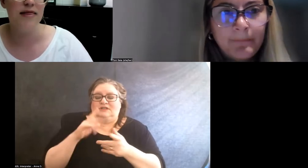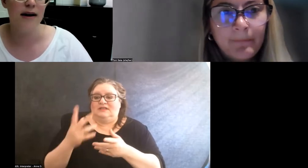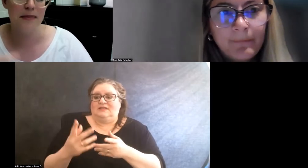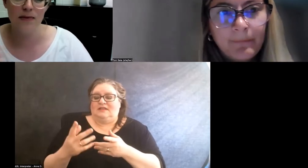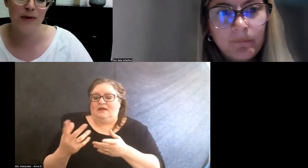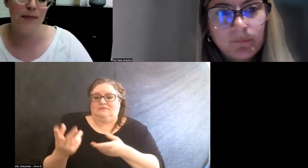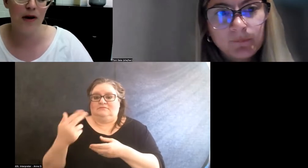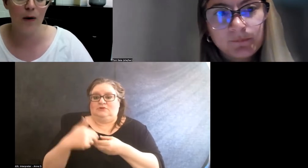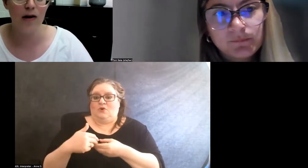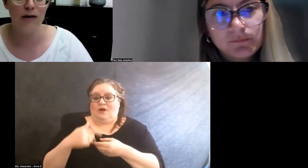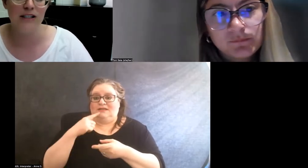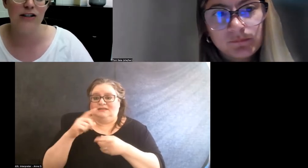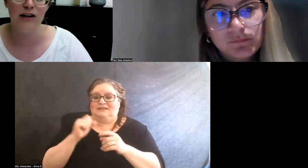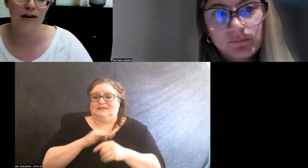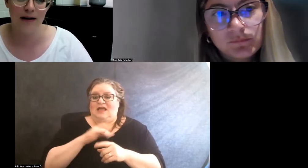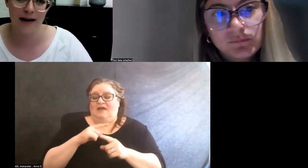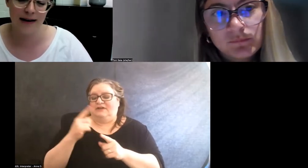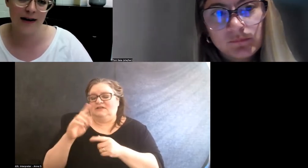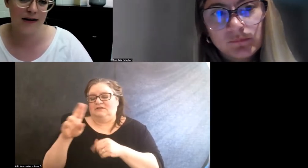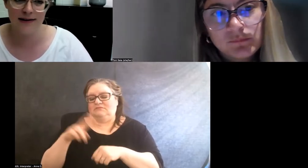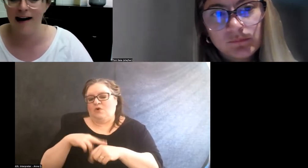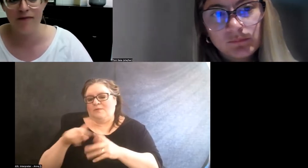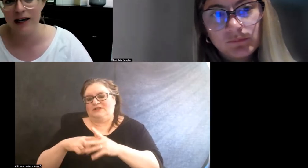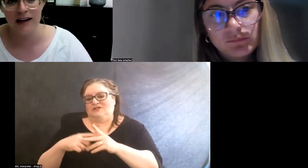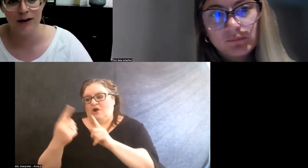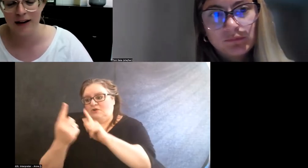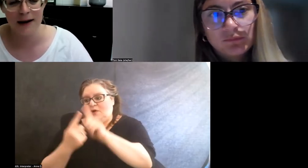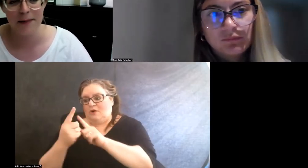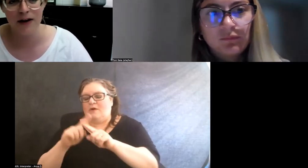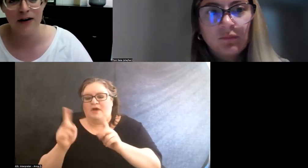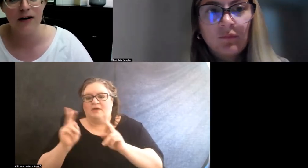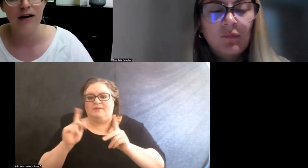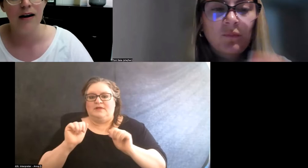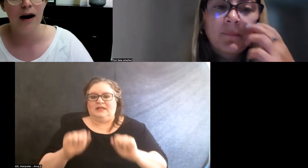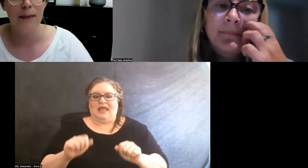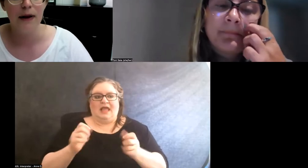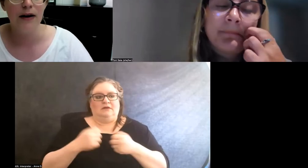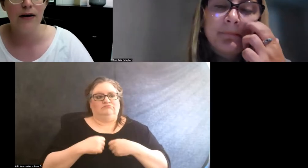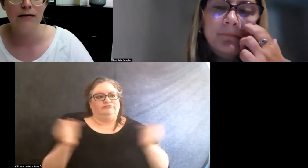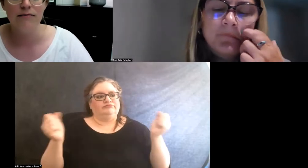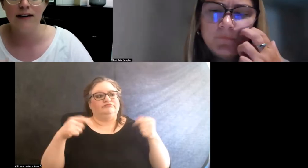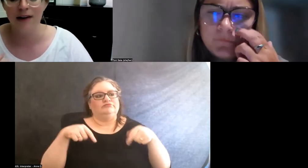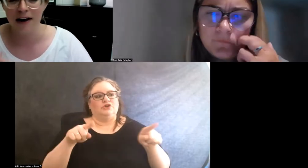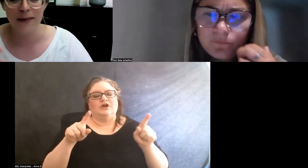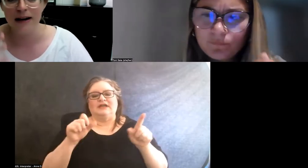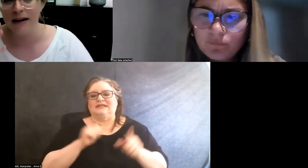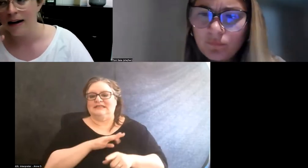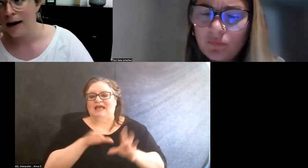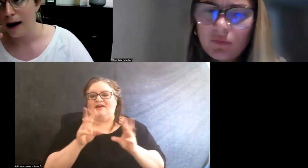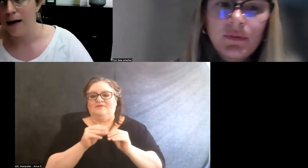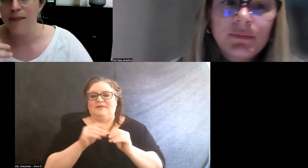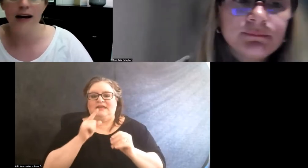but then people are welcome to share like in a staff meeting or like a bigger environment.